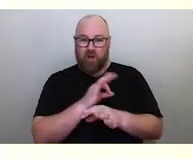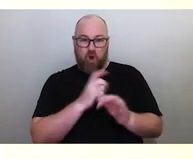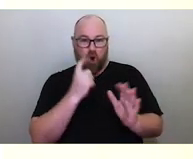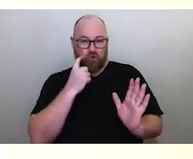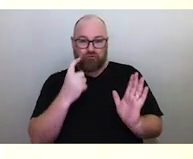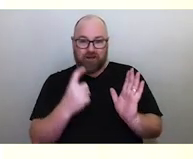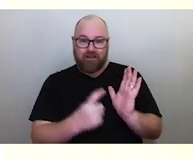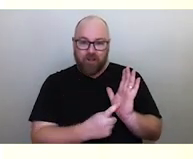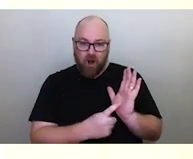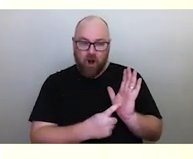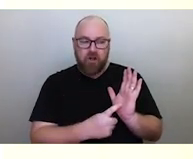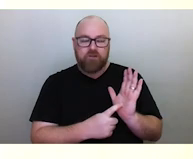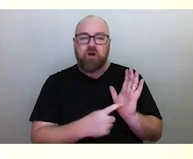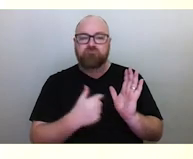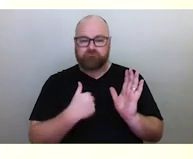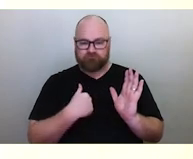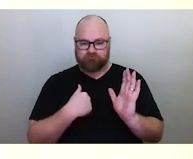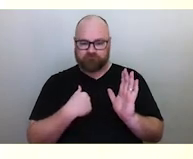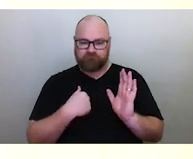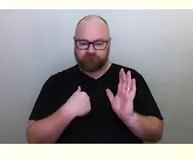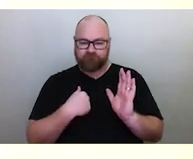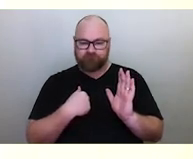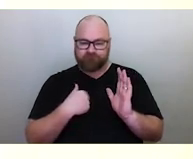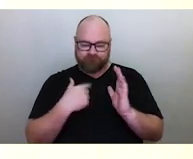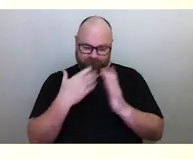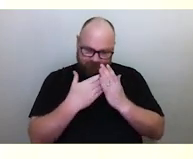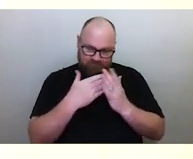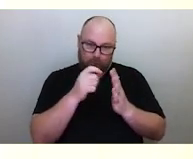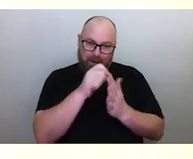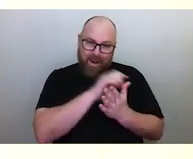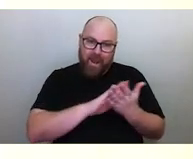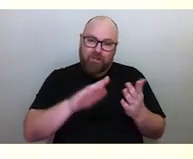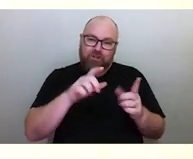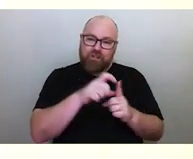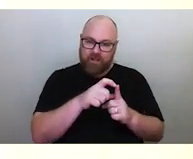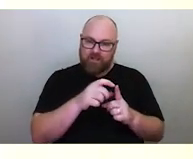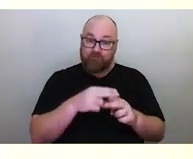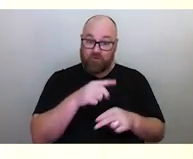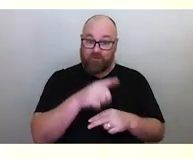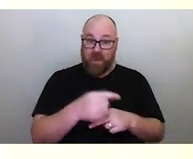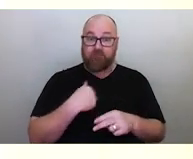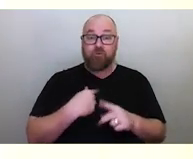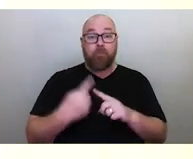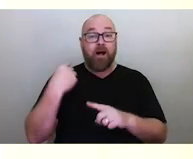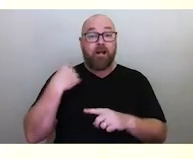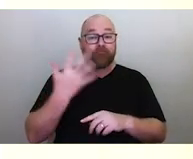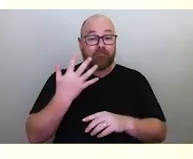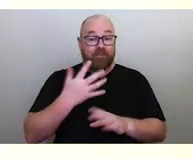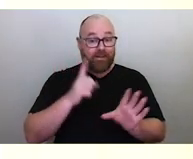I decided to pursue a PhD in that topic and for the last 15 years I've been working in this field, driven